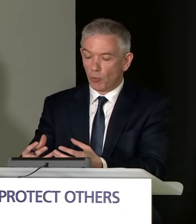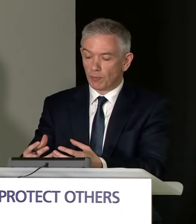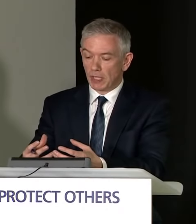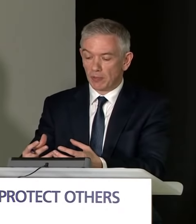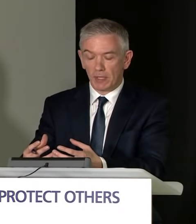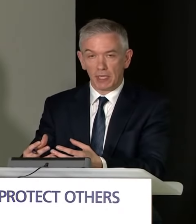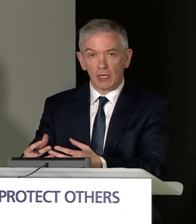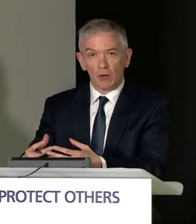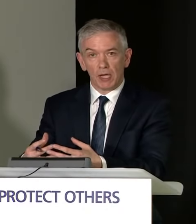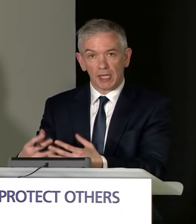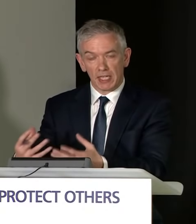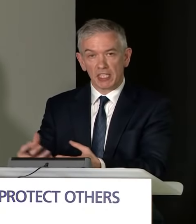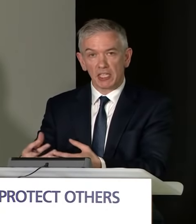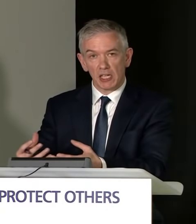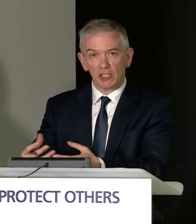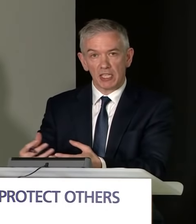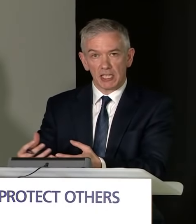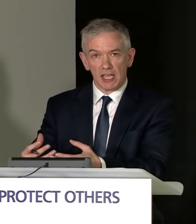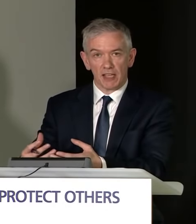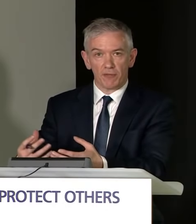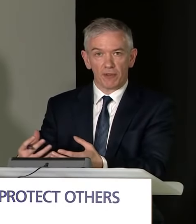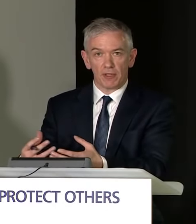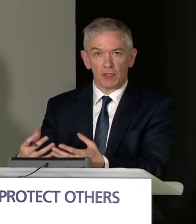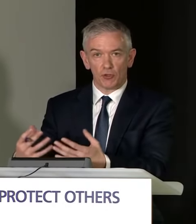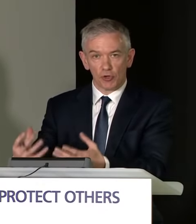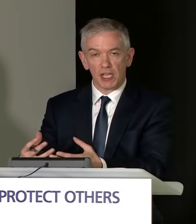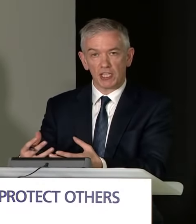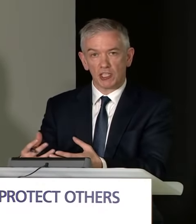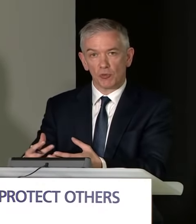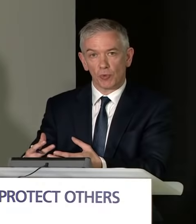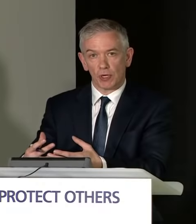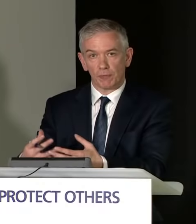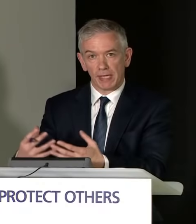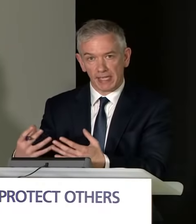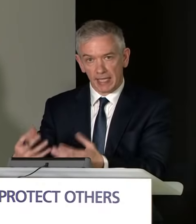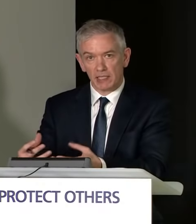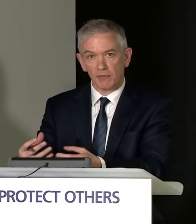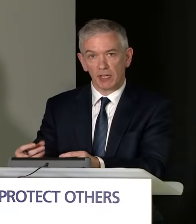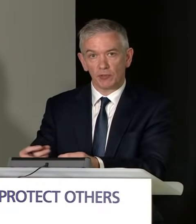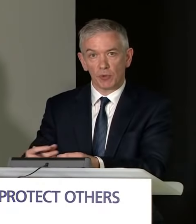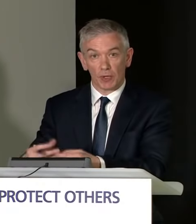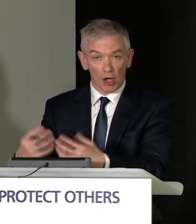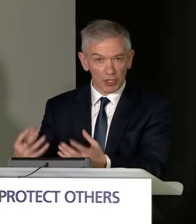What would make me increasingly uneasy if in new cases being identified and we were